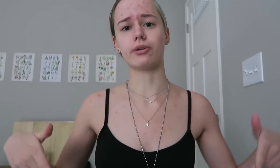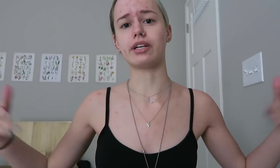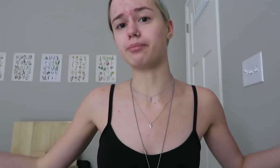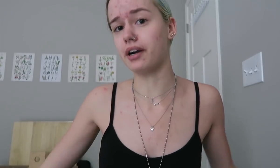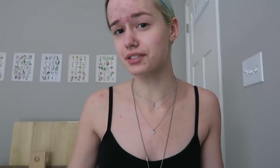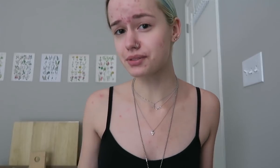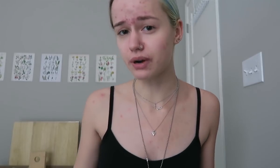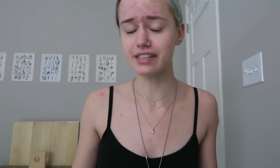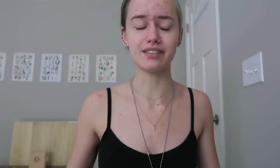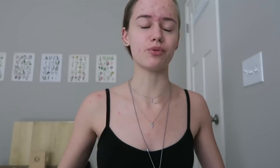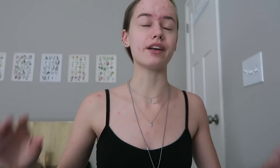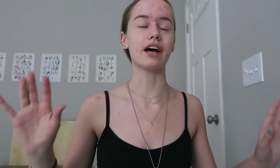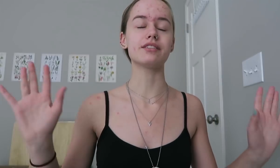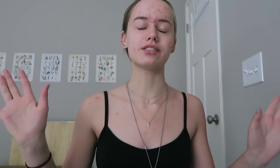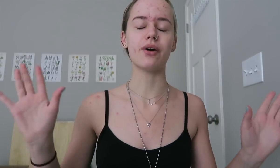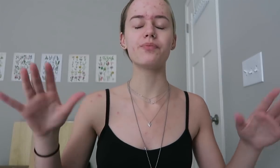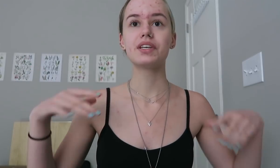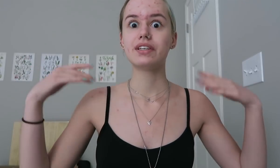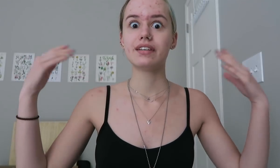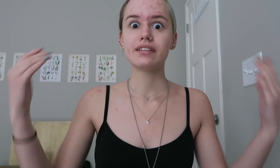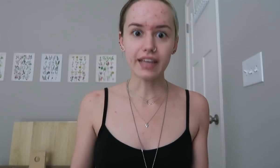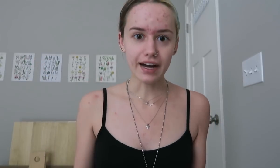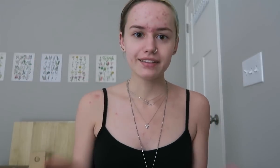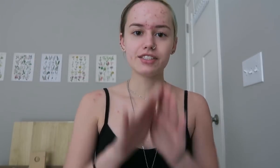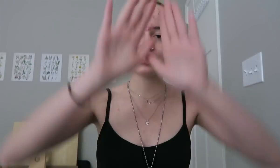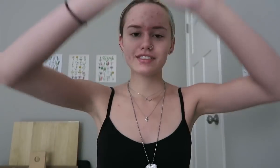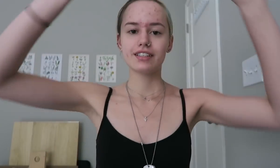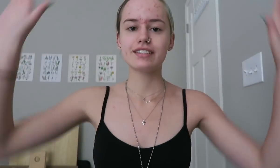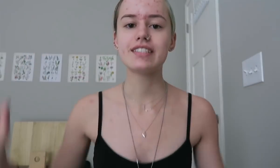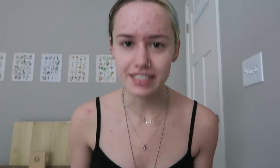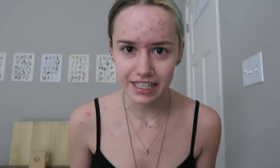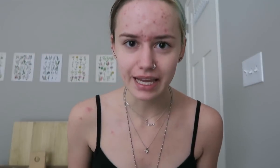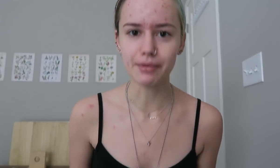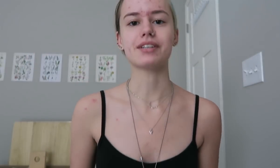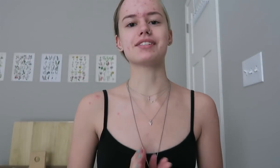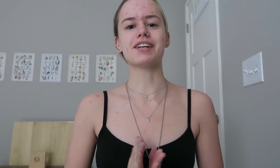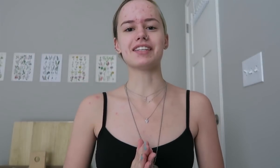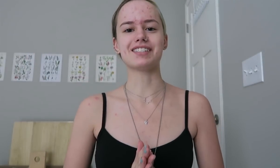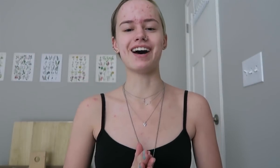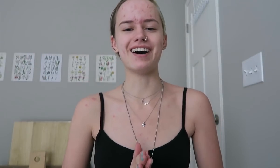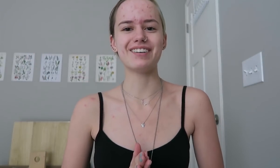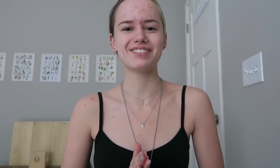how I thought the learning process went and what not, so yeah. Just disclaimer to start this off, um.